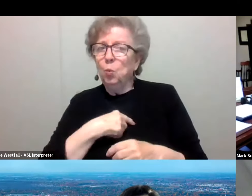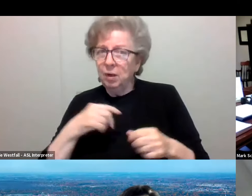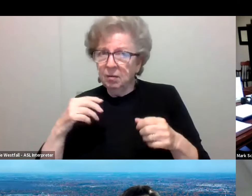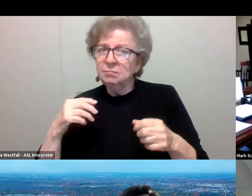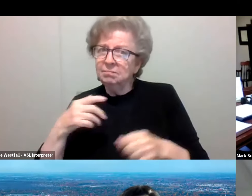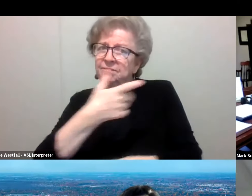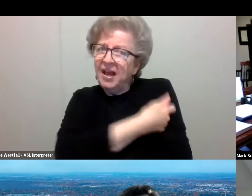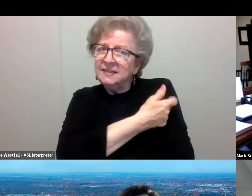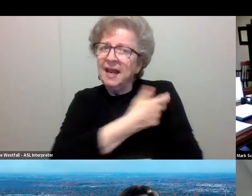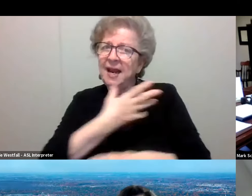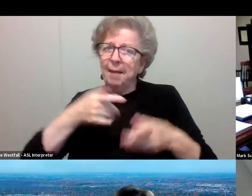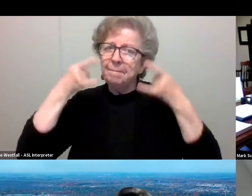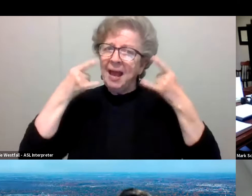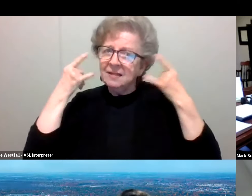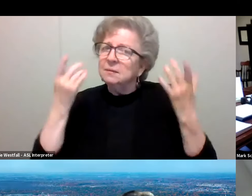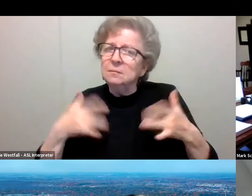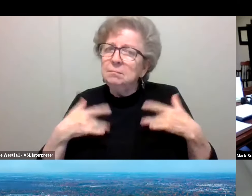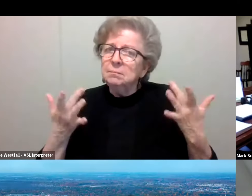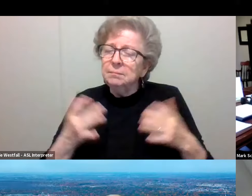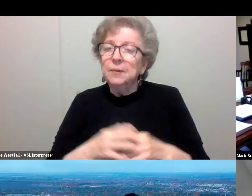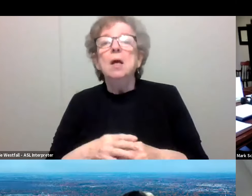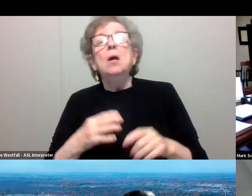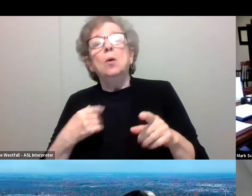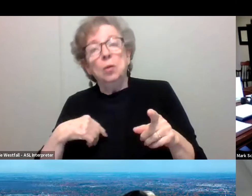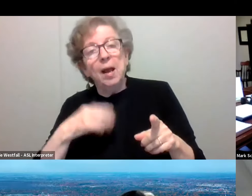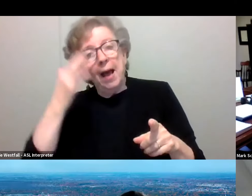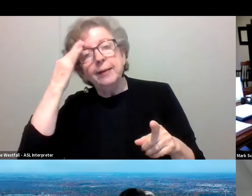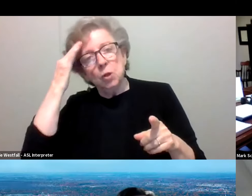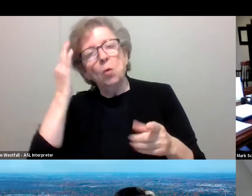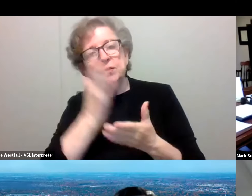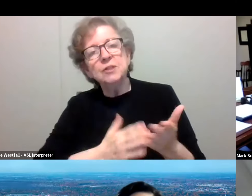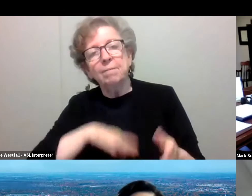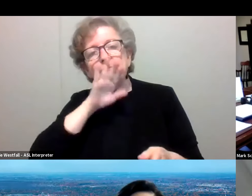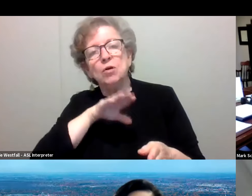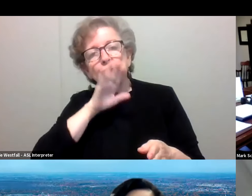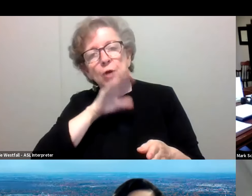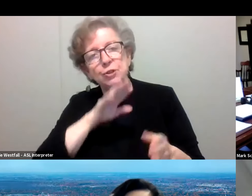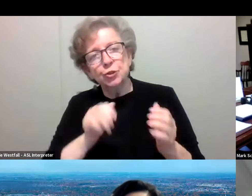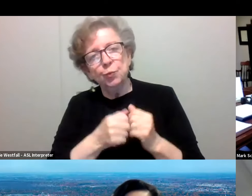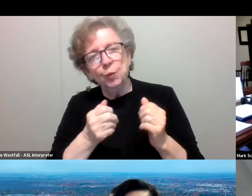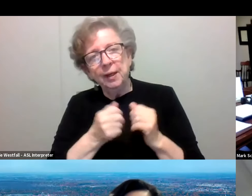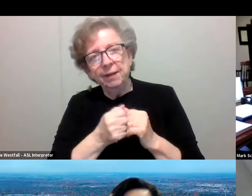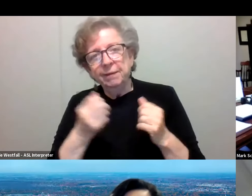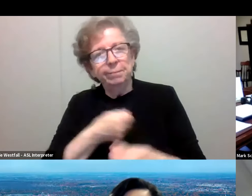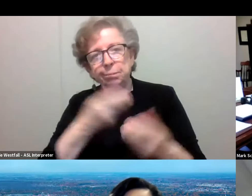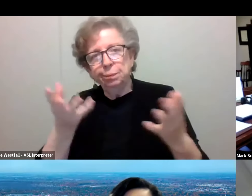Sure, and I acknowledge that there's been some frustration because of just the number of them that are going out without specific information.